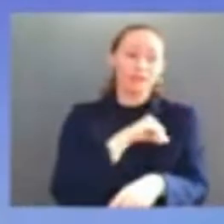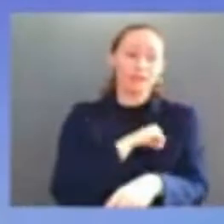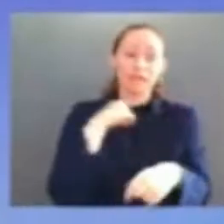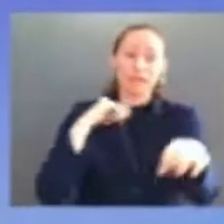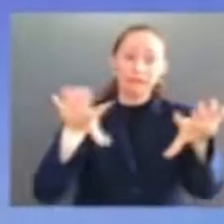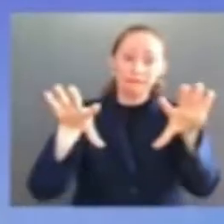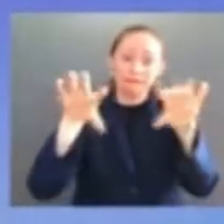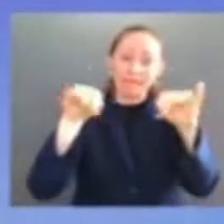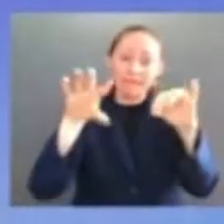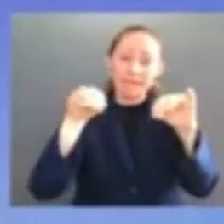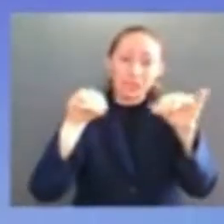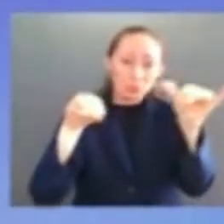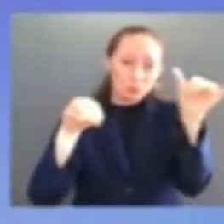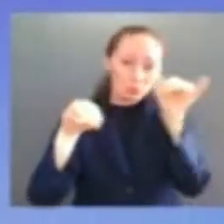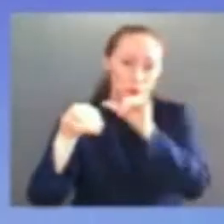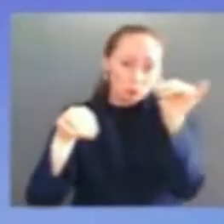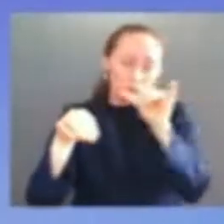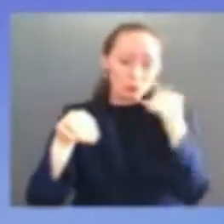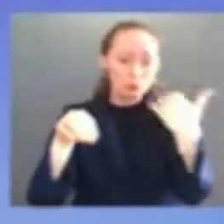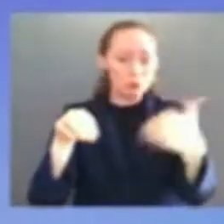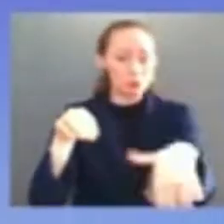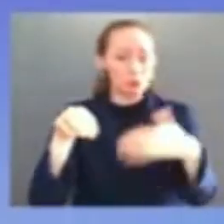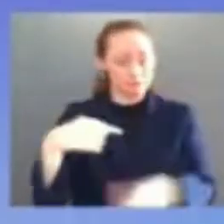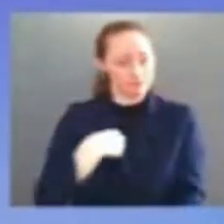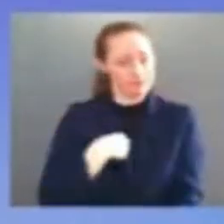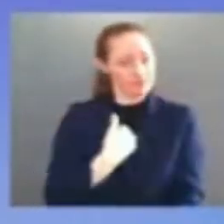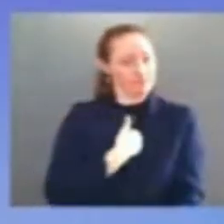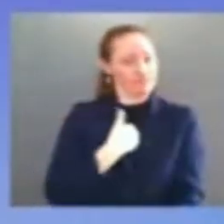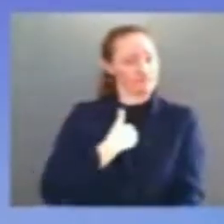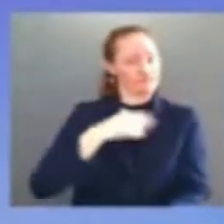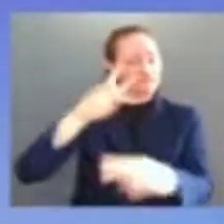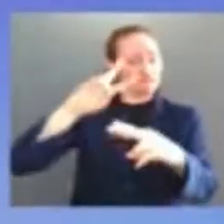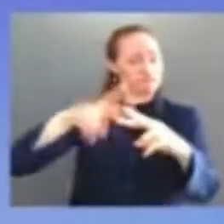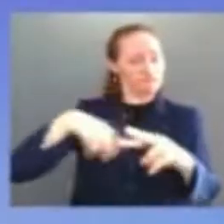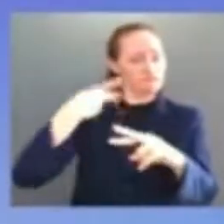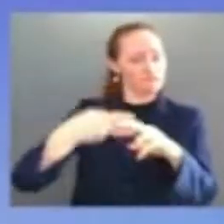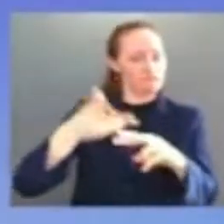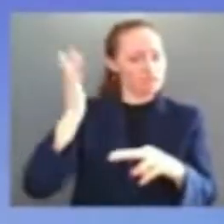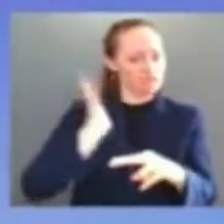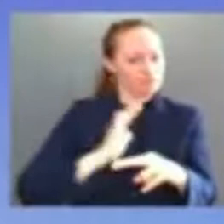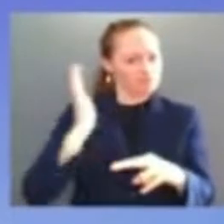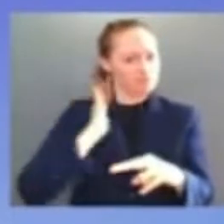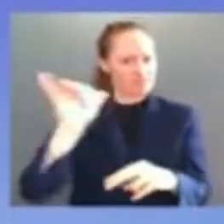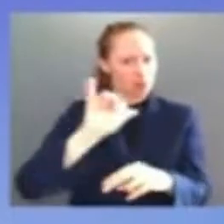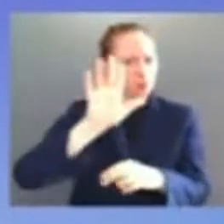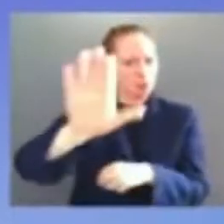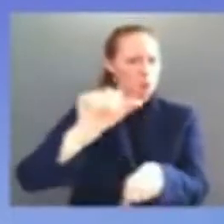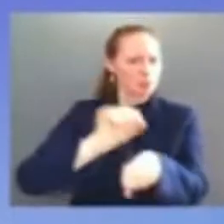i had this job in the job of vice president as did all the democrats you didn't understand